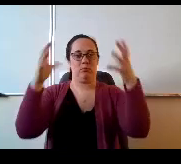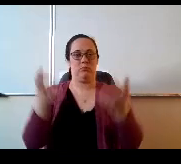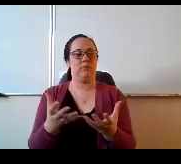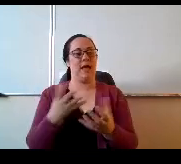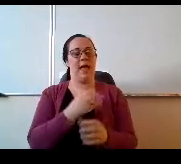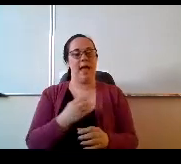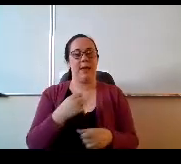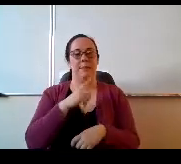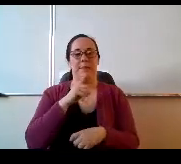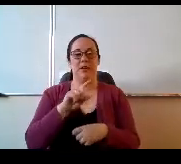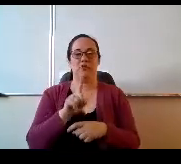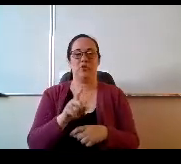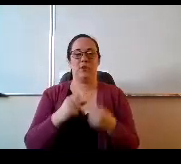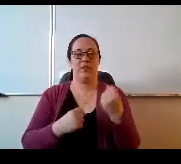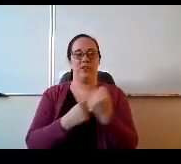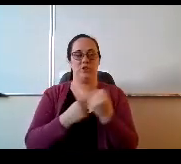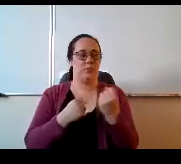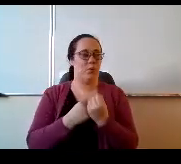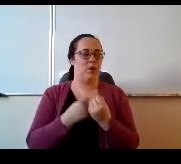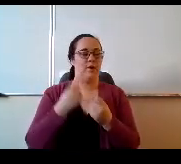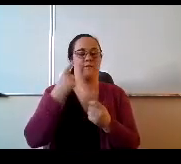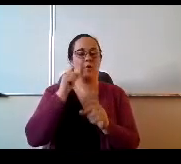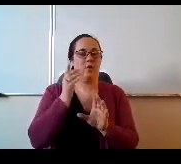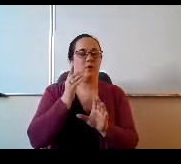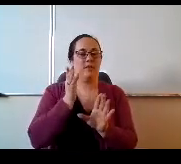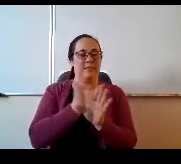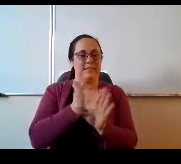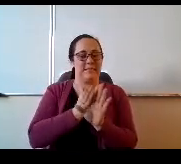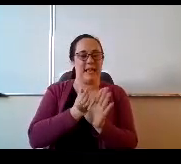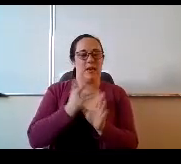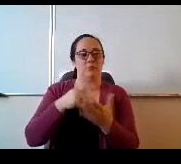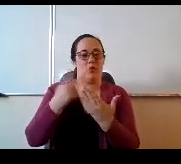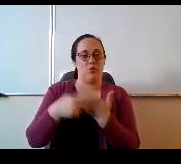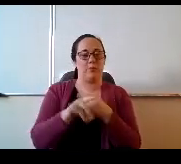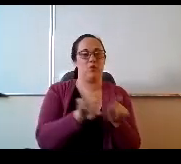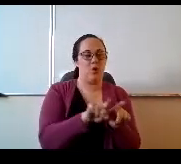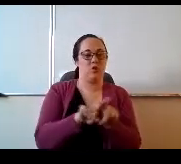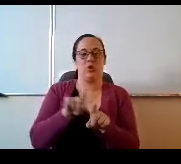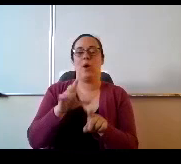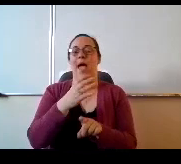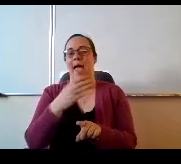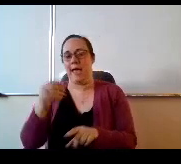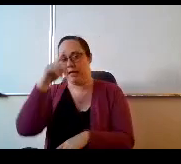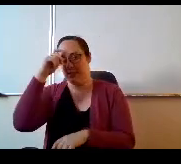support is for the site programming as well as the summer program so great.